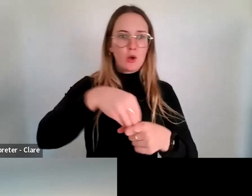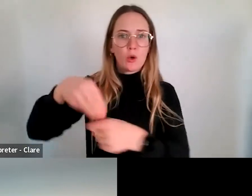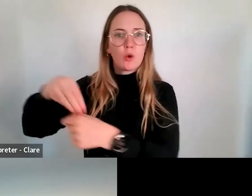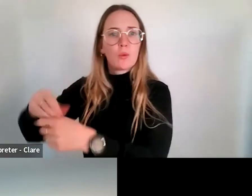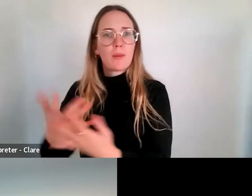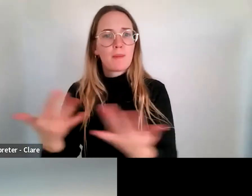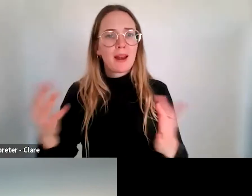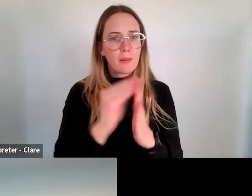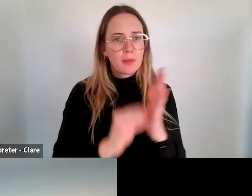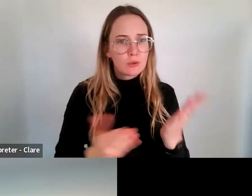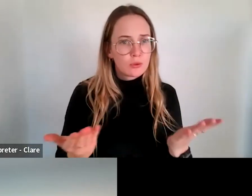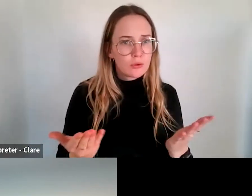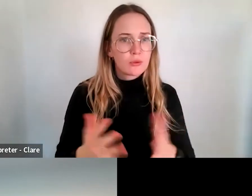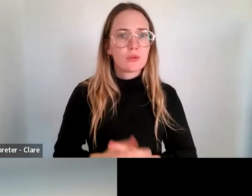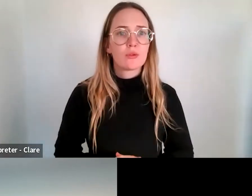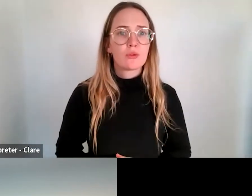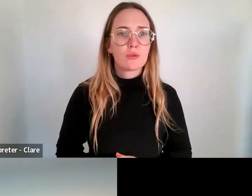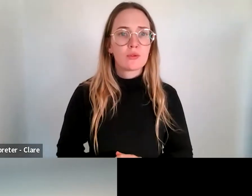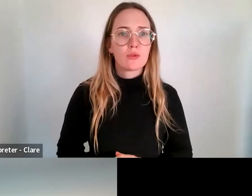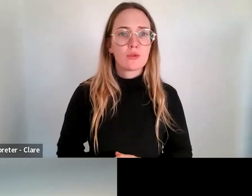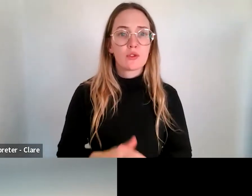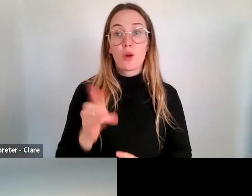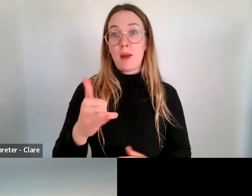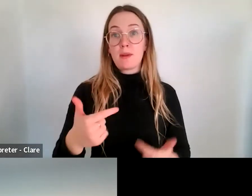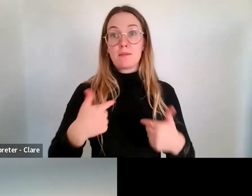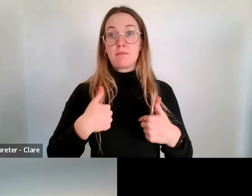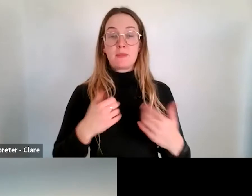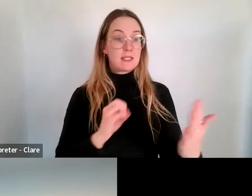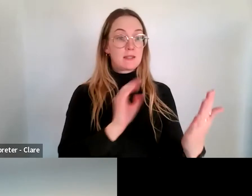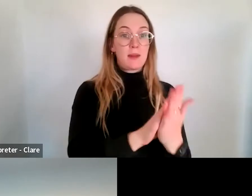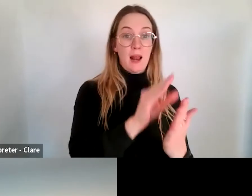So, you know, you may submit an application yourself as the